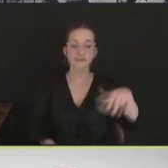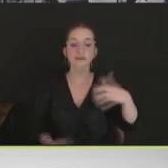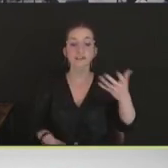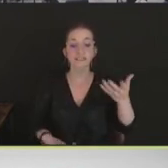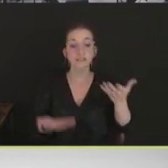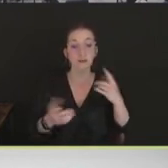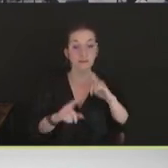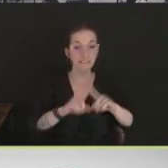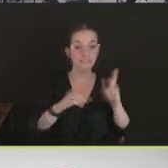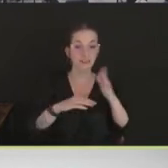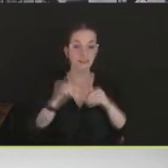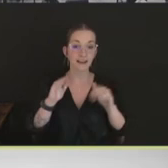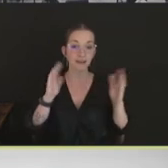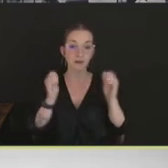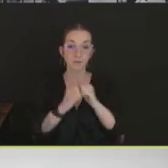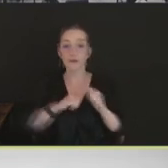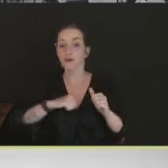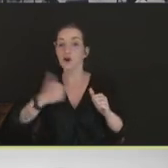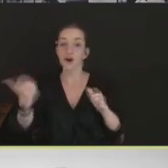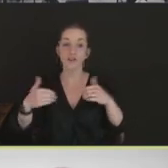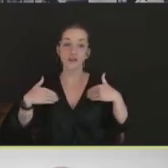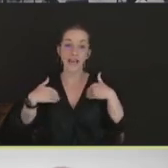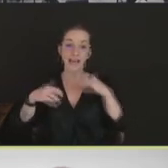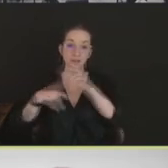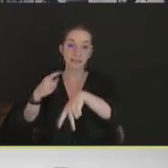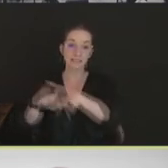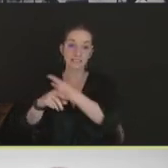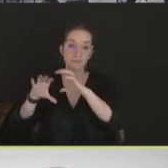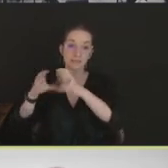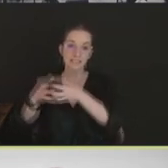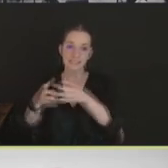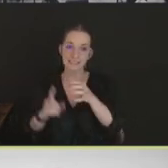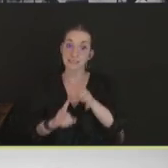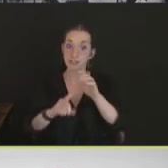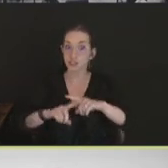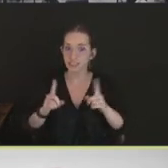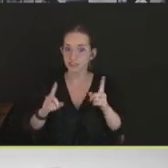other animal species, and certainly different from what's used on the human side. So next slide.